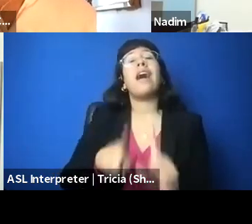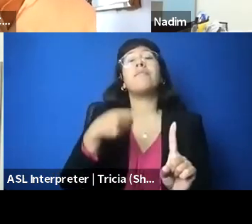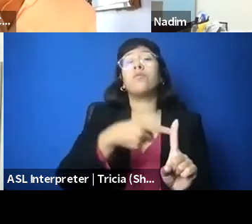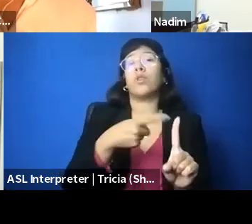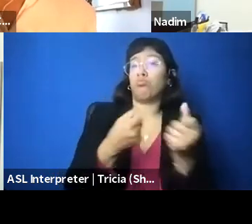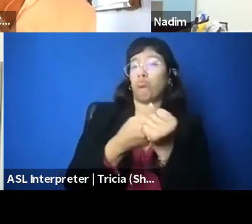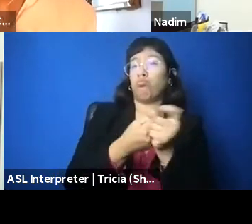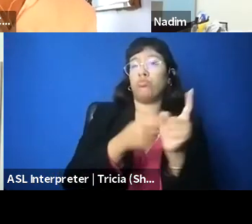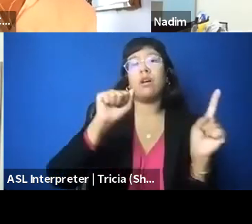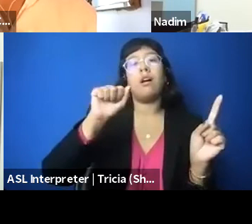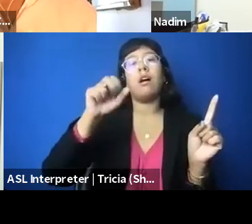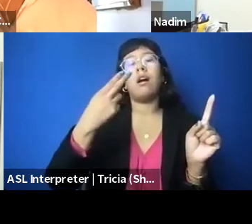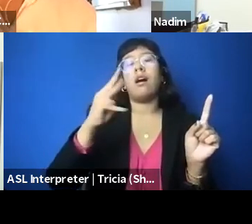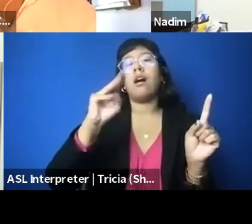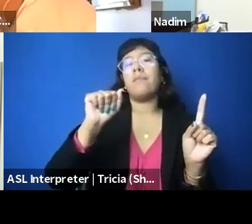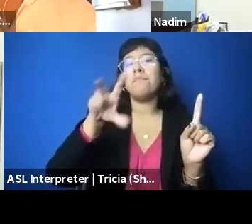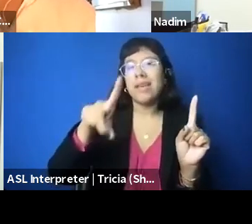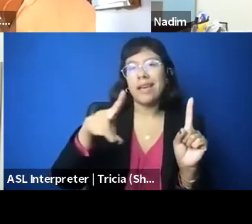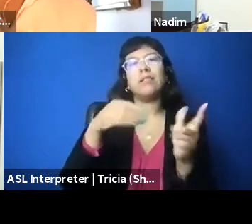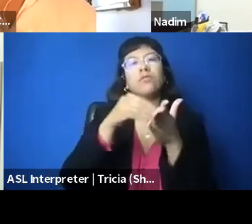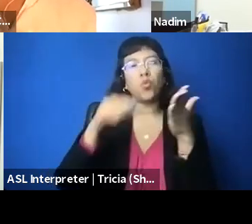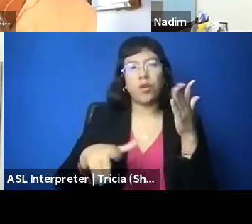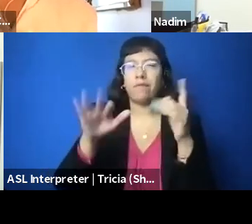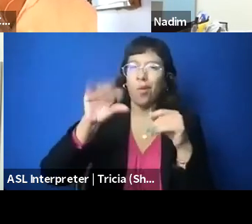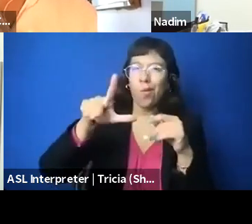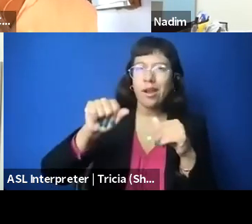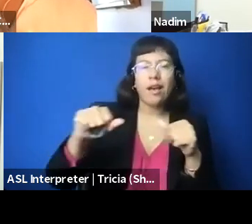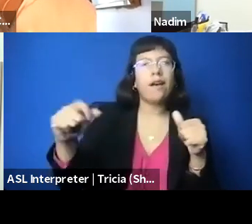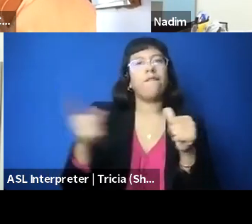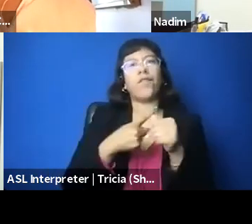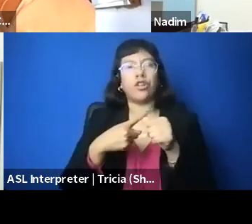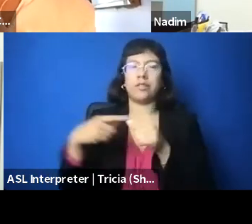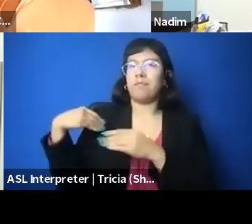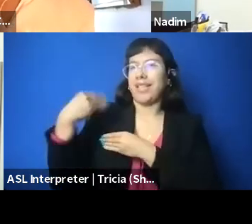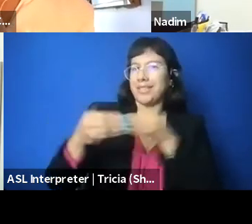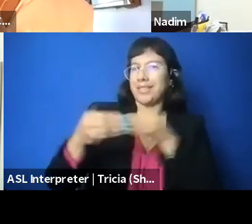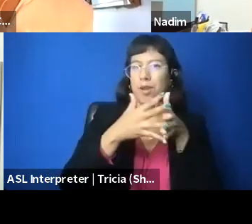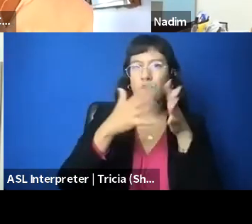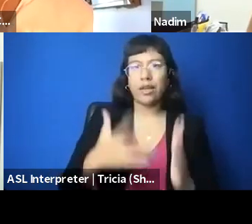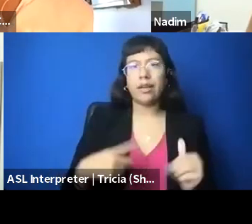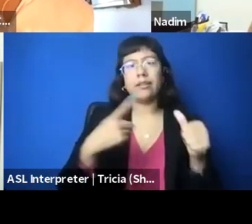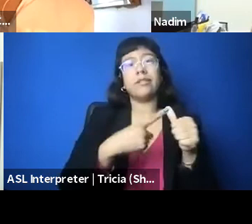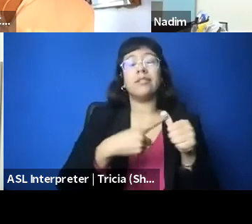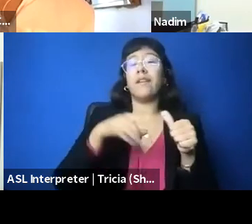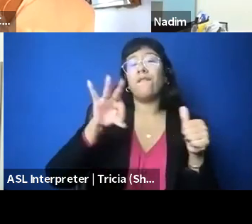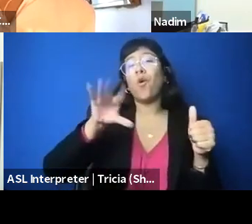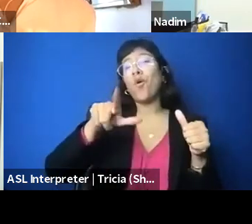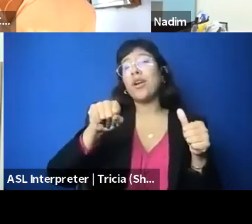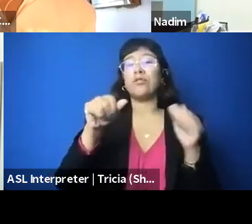and he's Palestinian, first Palestinian American to be Florida State Student Senate, really incredible,